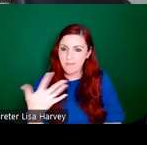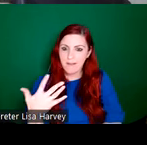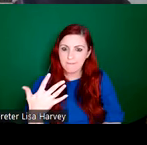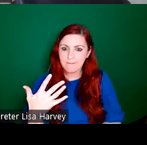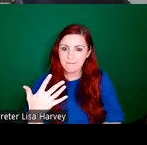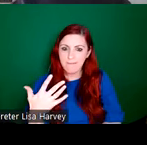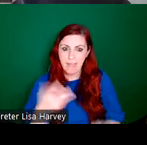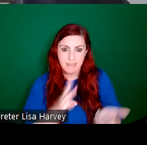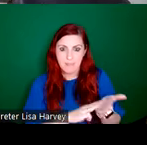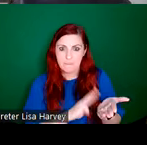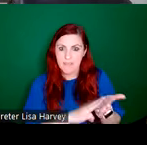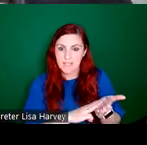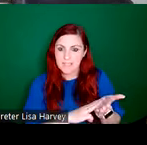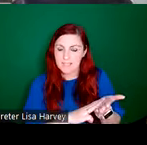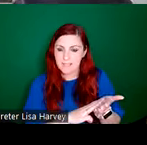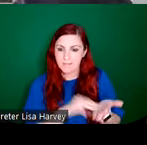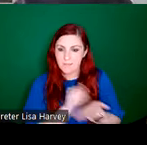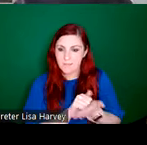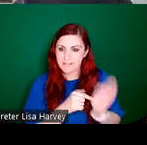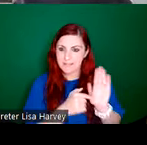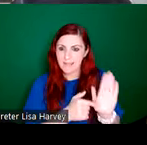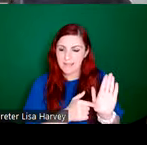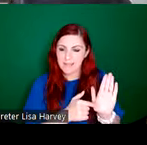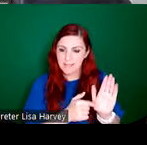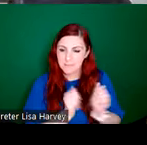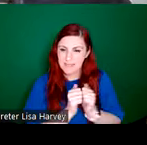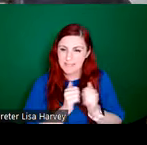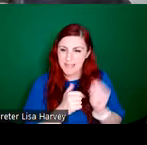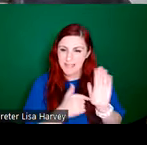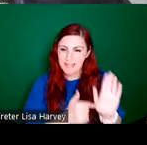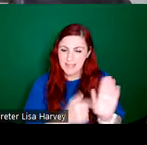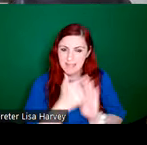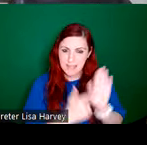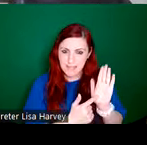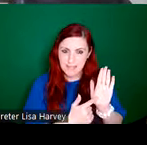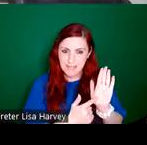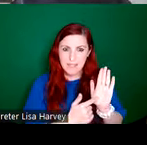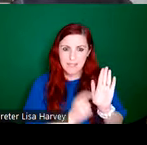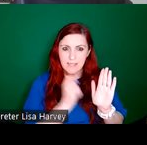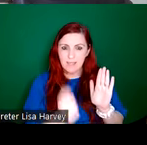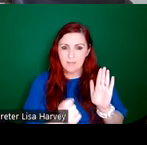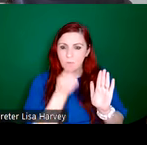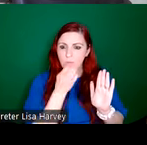minutes of the studio, he gave some useful advice and wished the society every